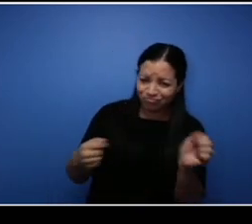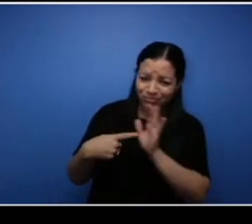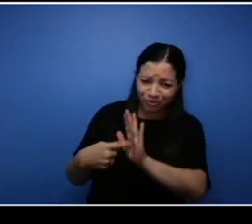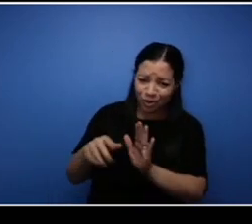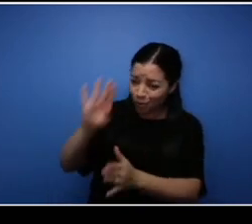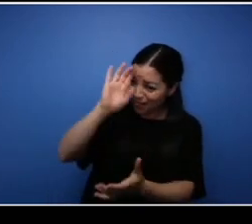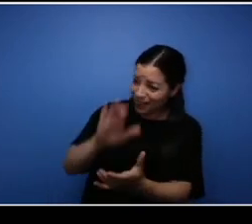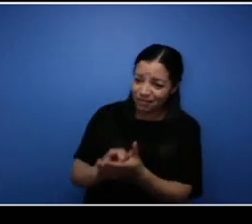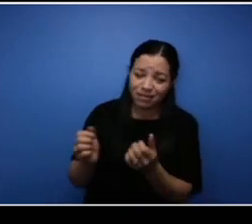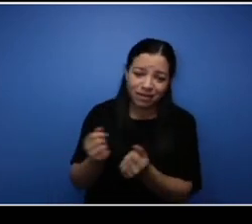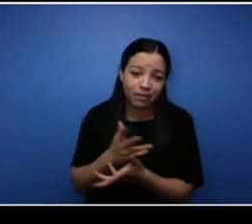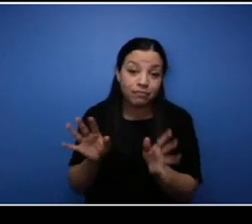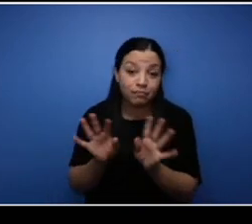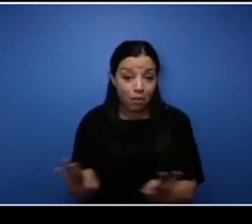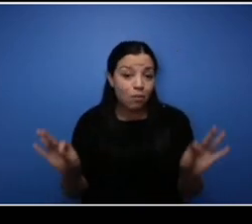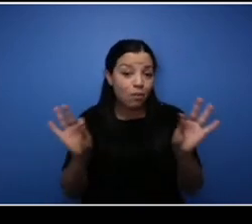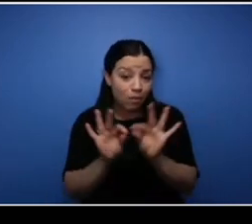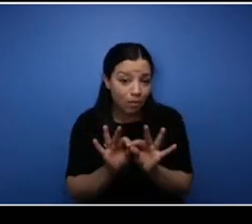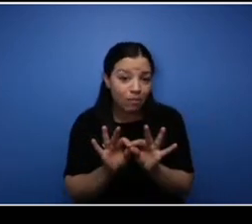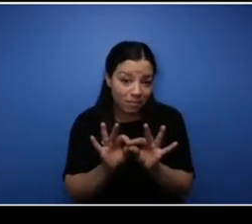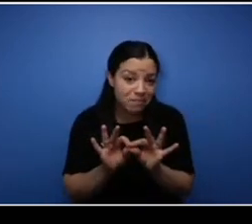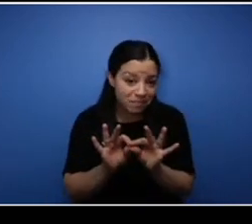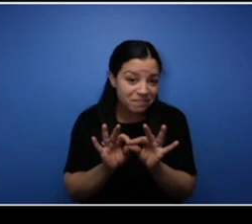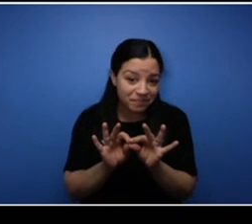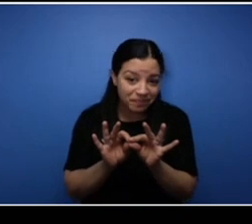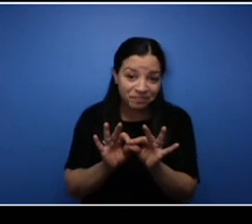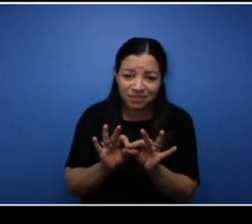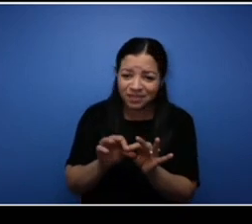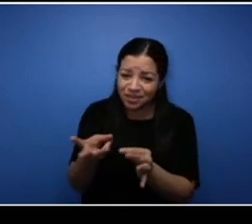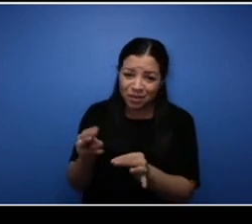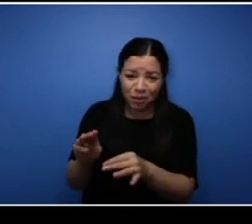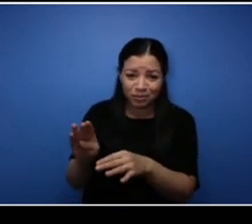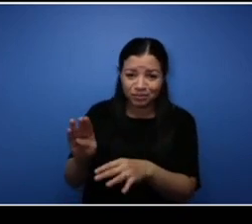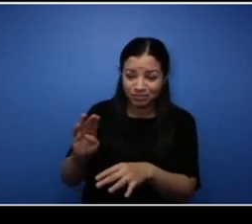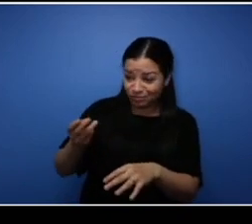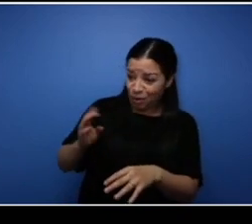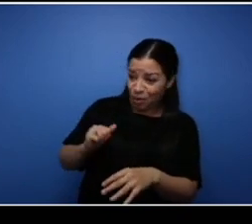important. You know especially being your own business owner you don't want to be feel